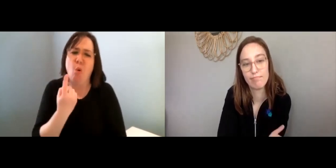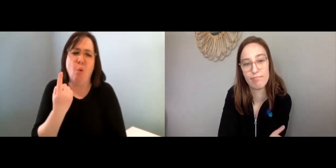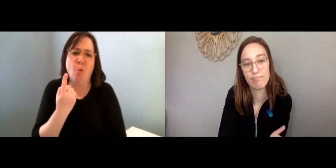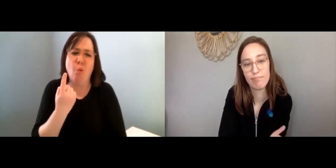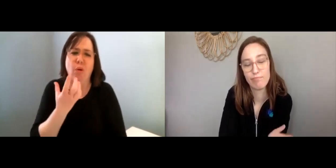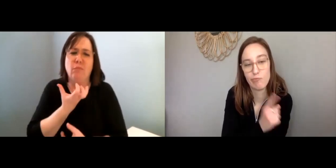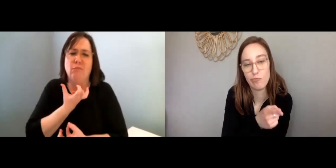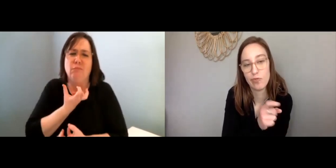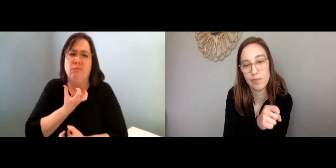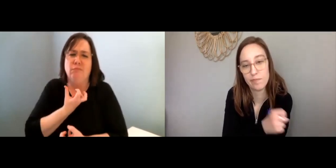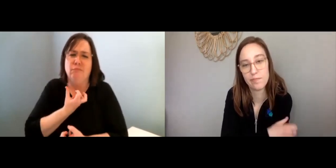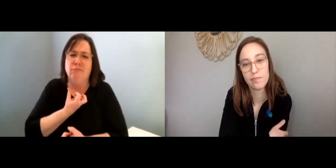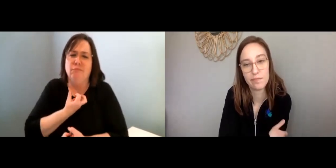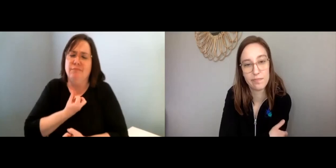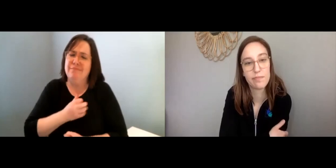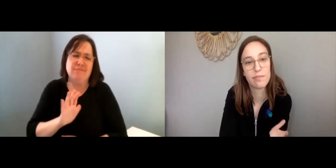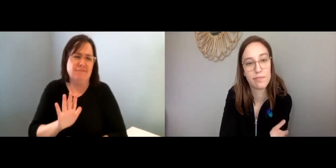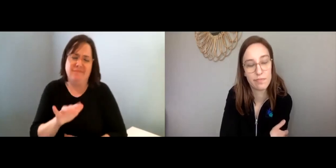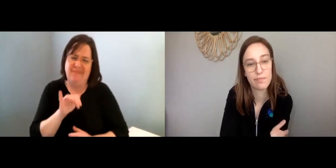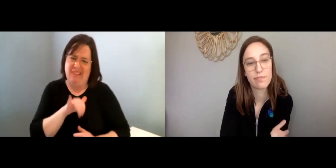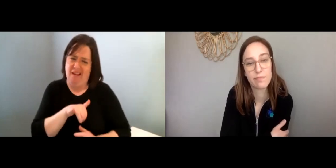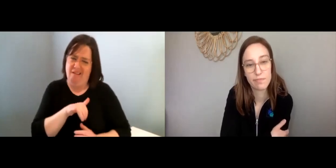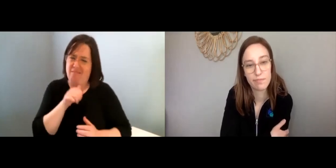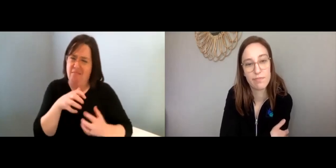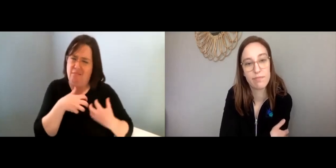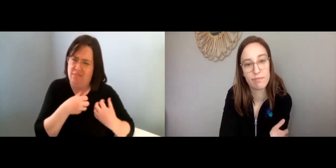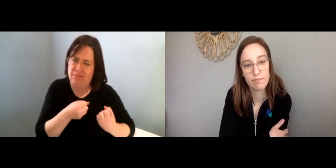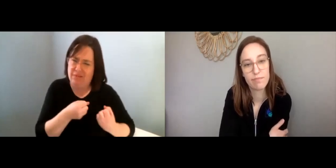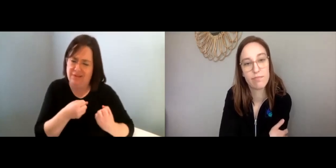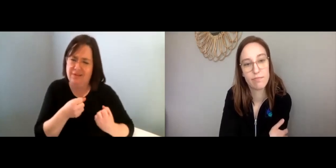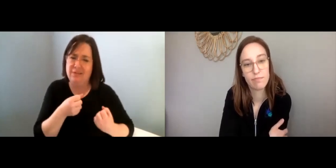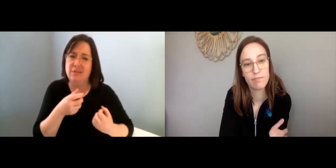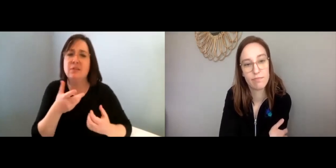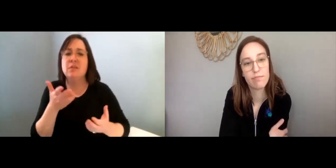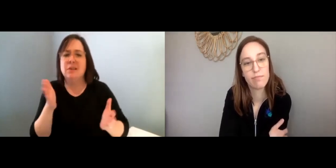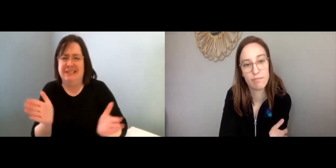You don’t need to do this alone and hold it all in. That’s not healthy.